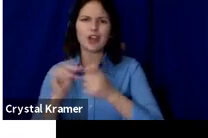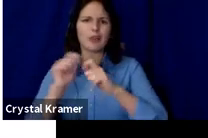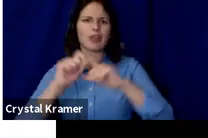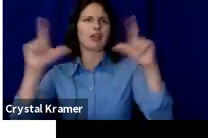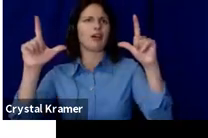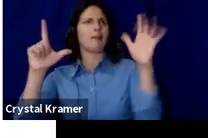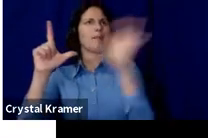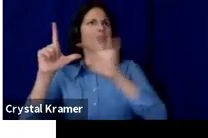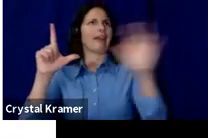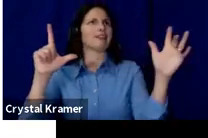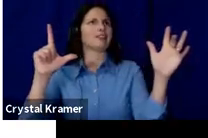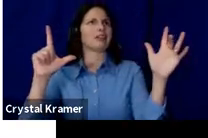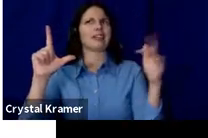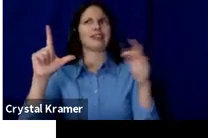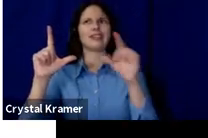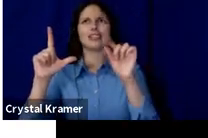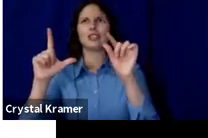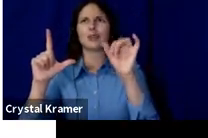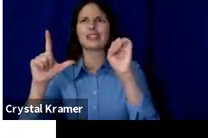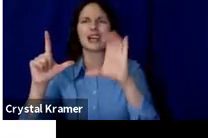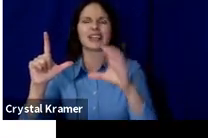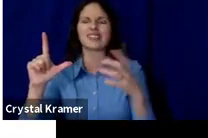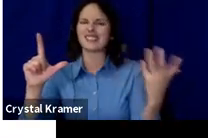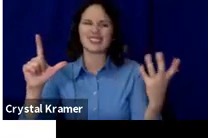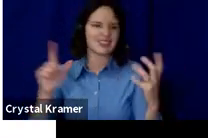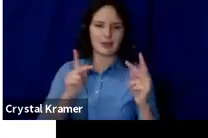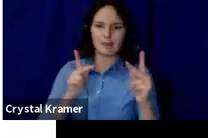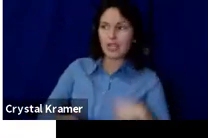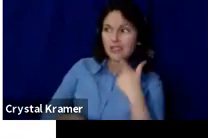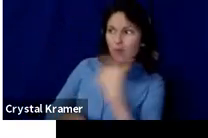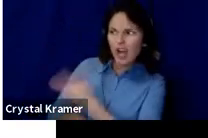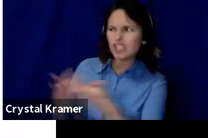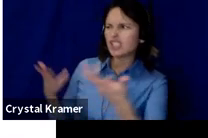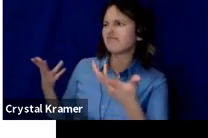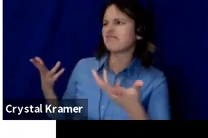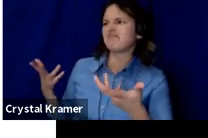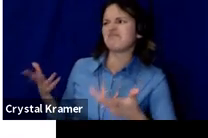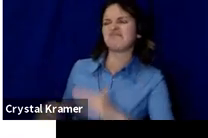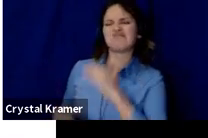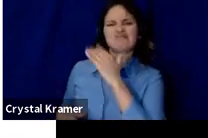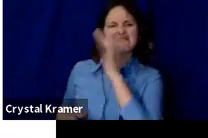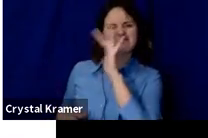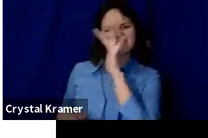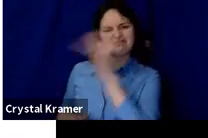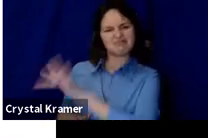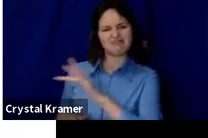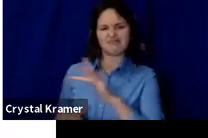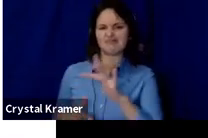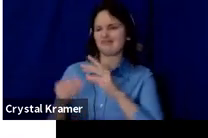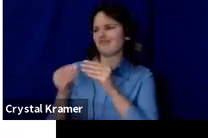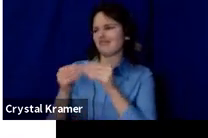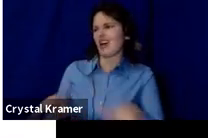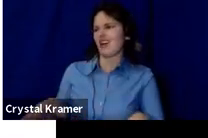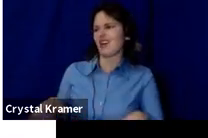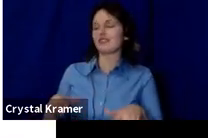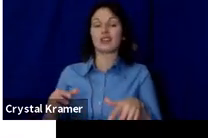You want your first 30 seconds to really draw people in to make sure that they are connected